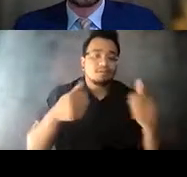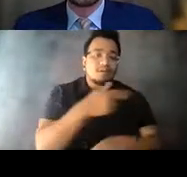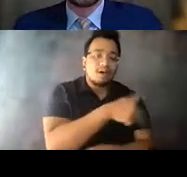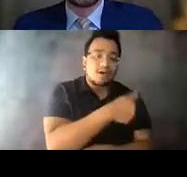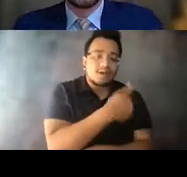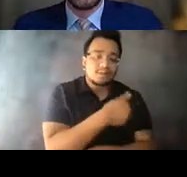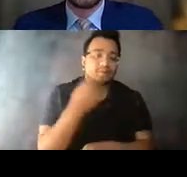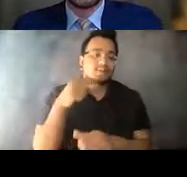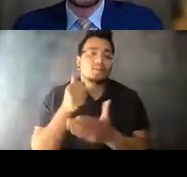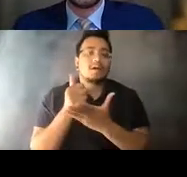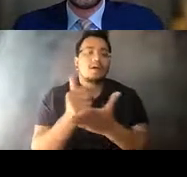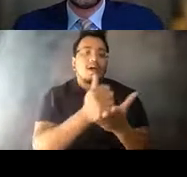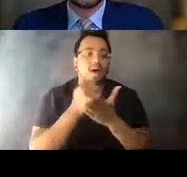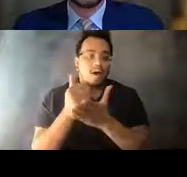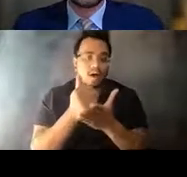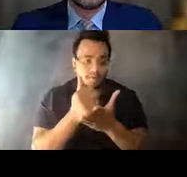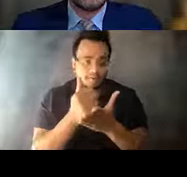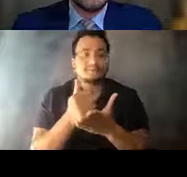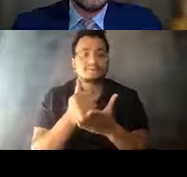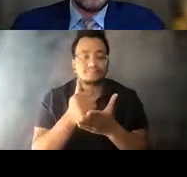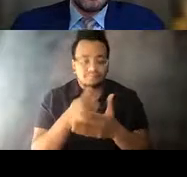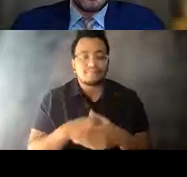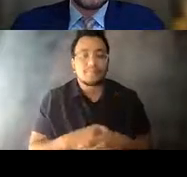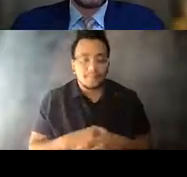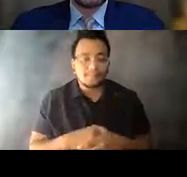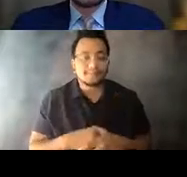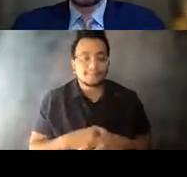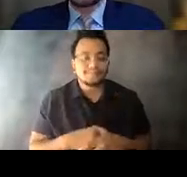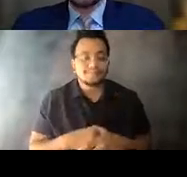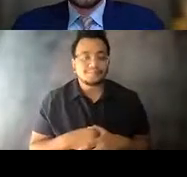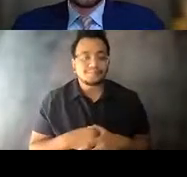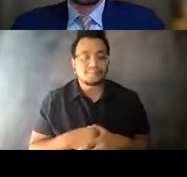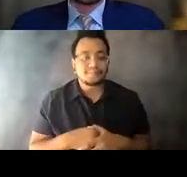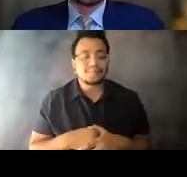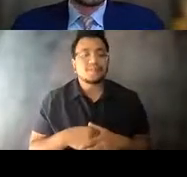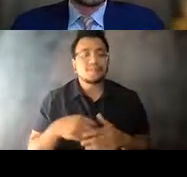those 14:32:08 critical positions and critical services. 14:32:11 And it's more than these just community conversations.